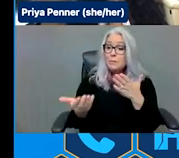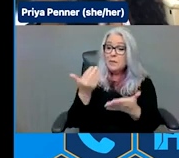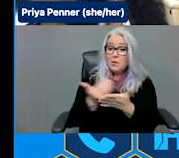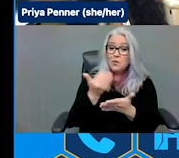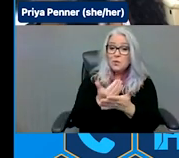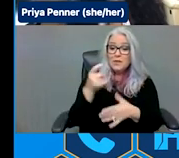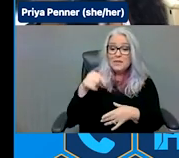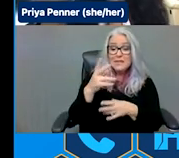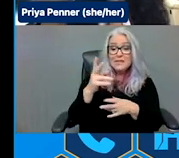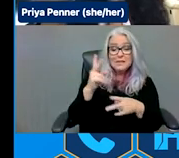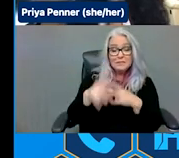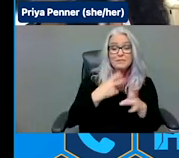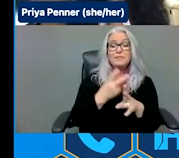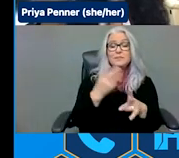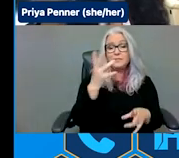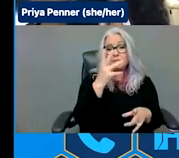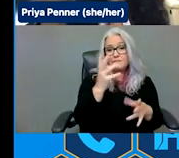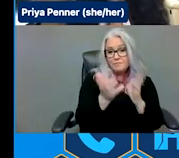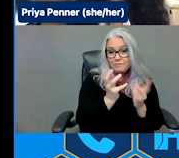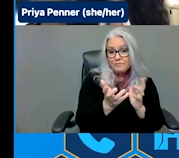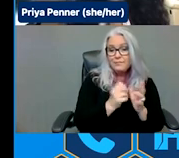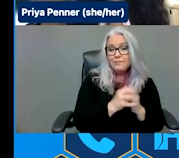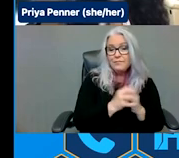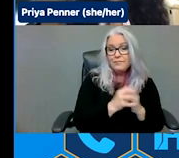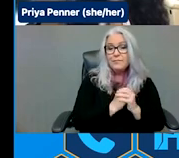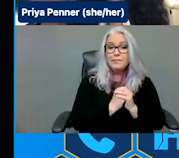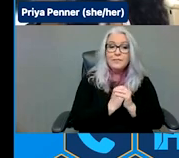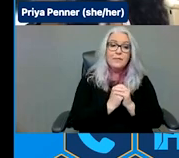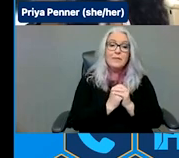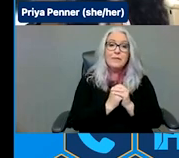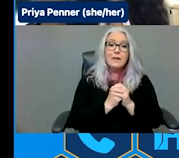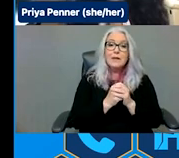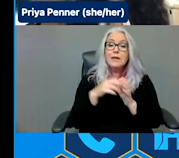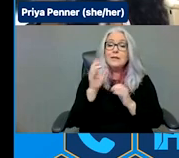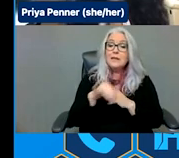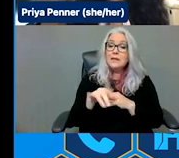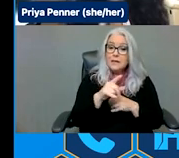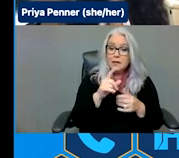disasters, is a documentary by